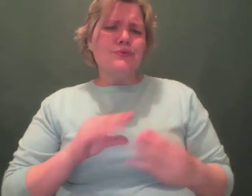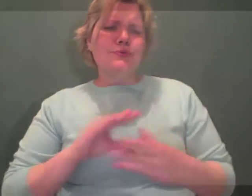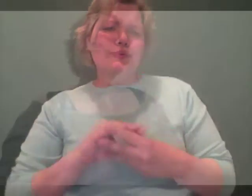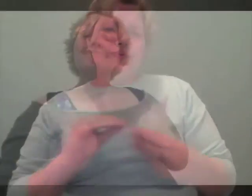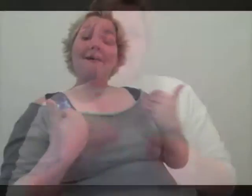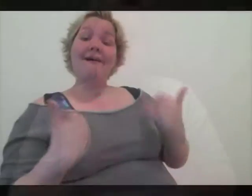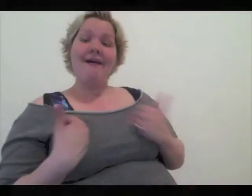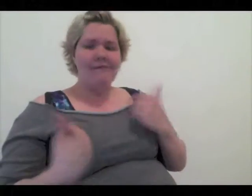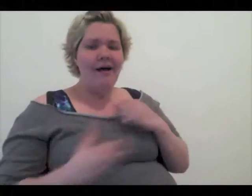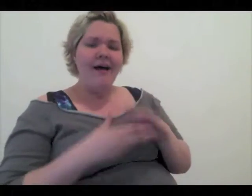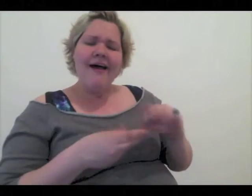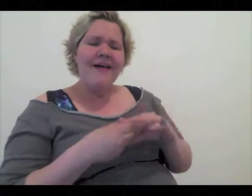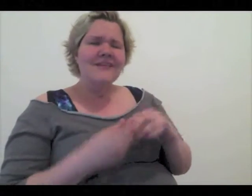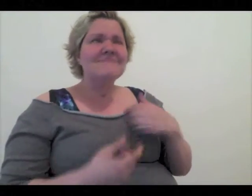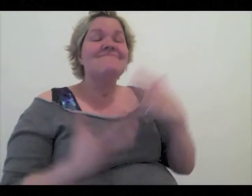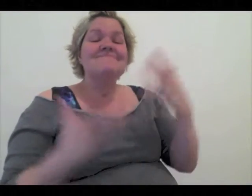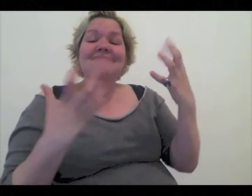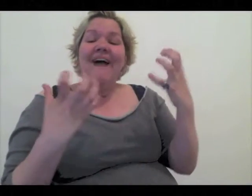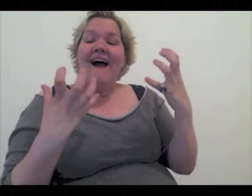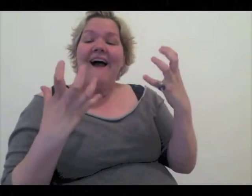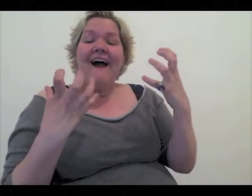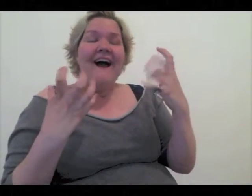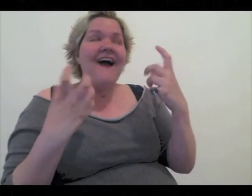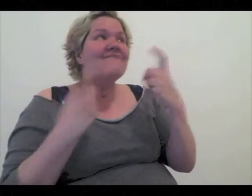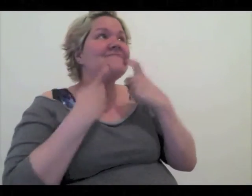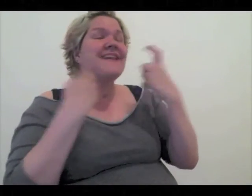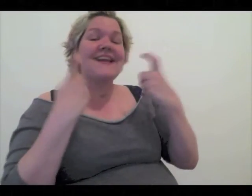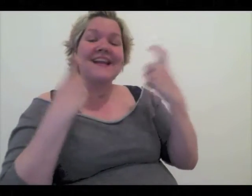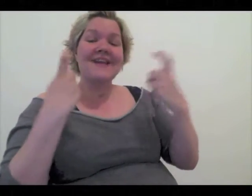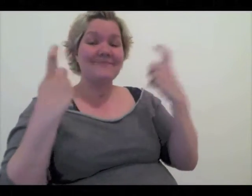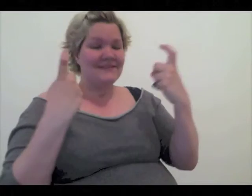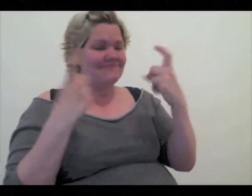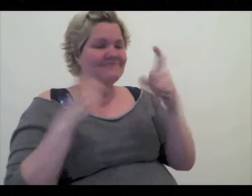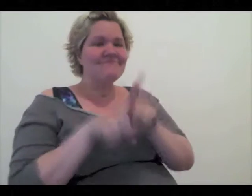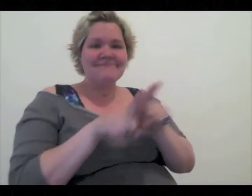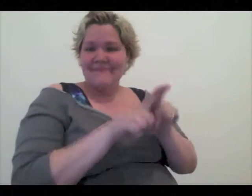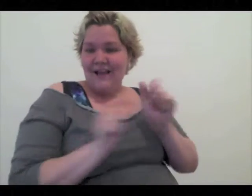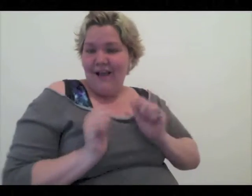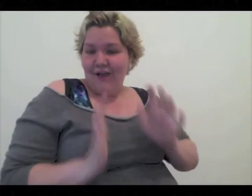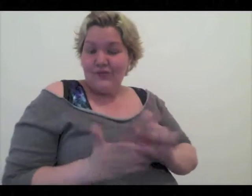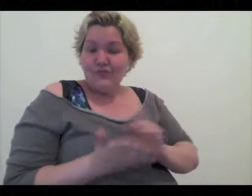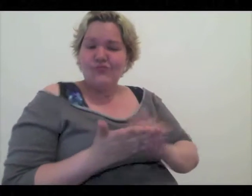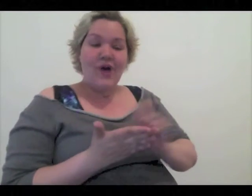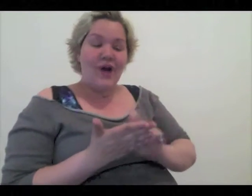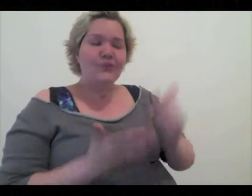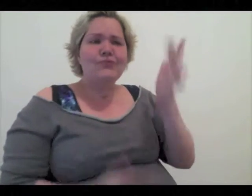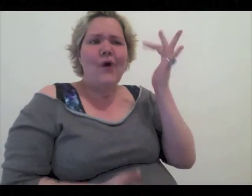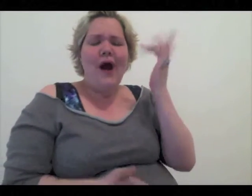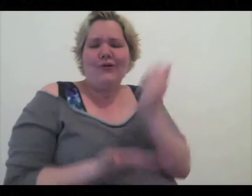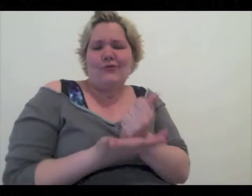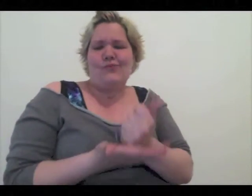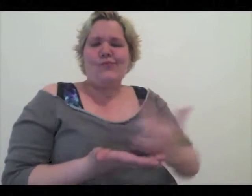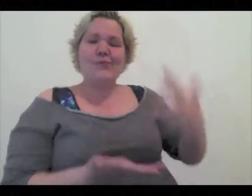When I was young, I used to say, “I want to become famous (as an actor/writer) so I can become rich so I can help people.”